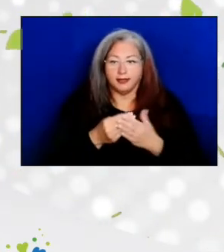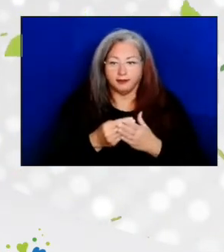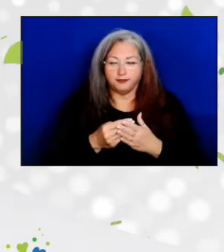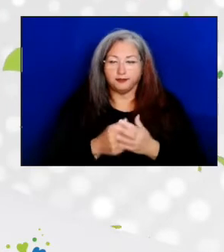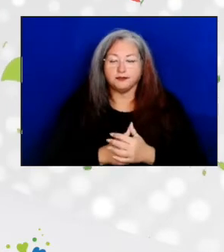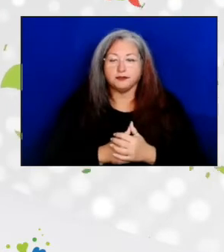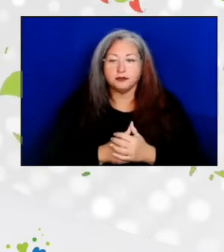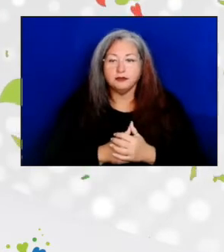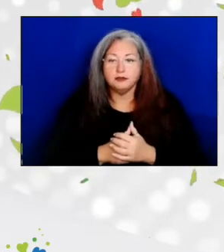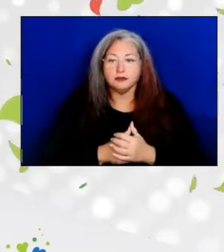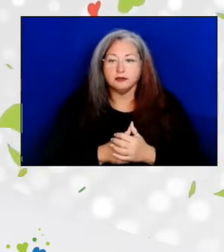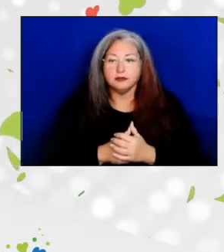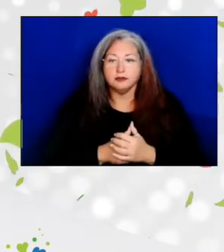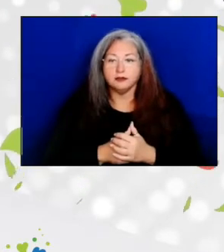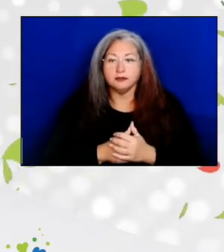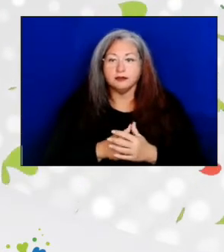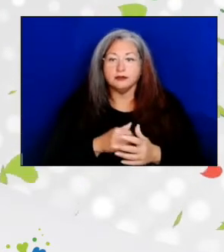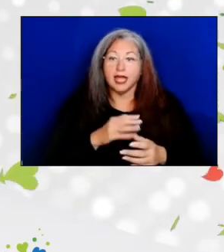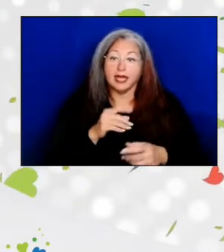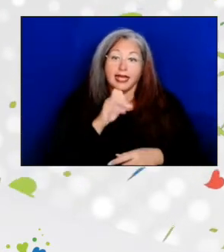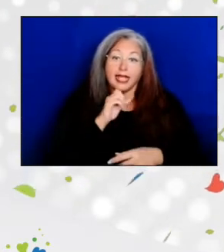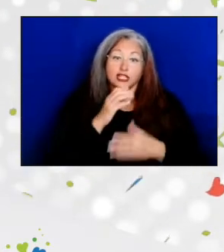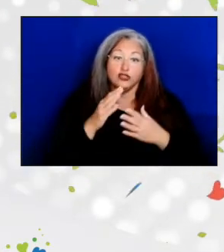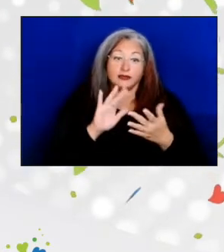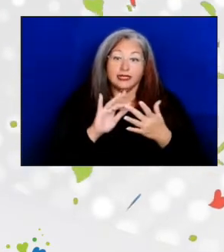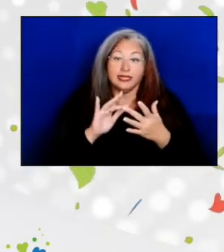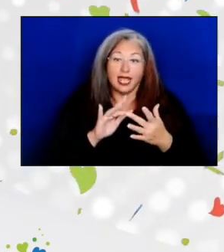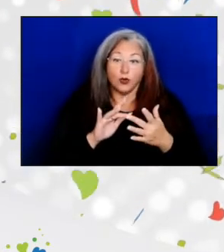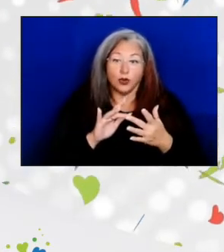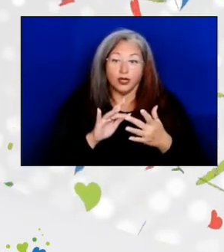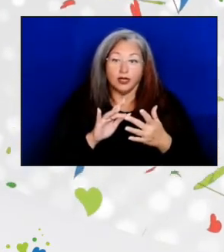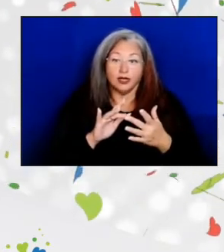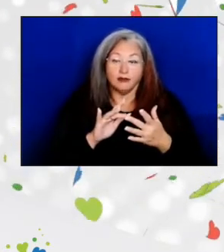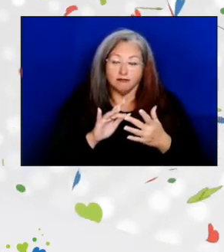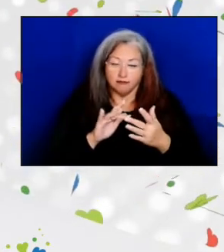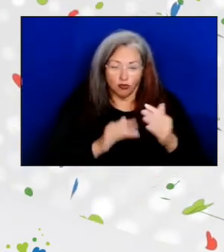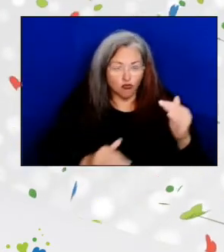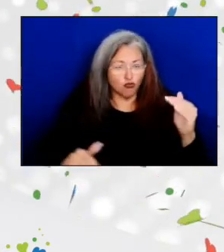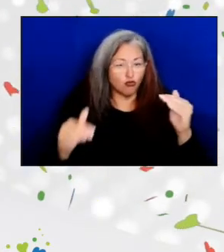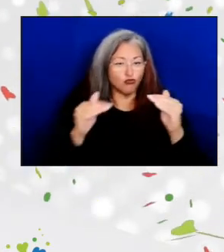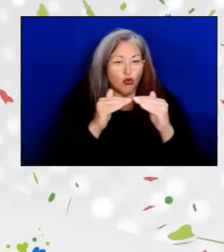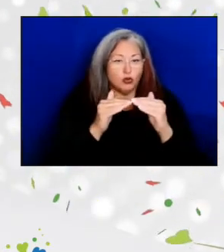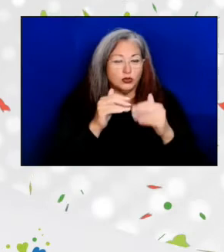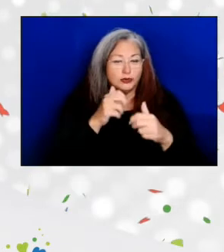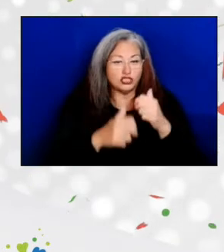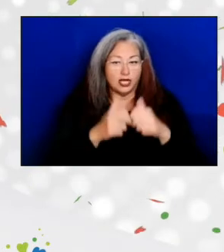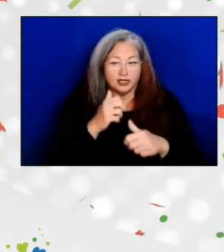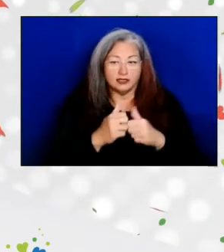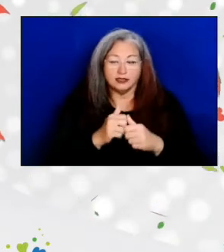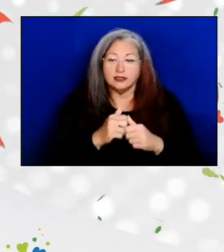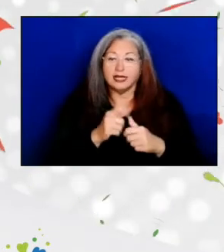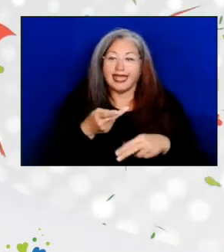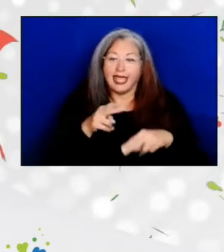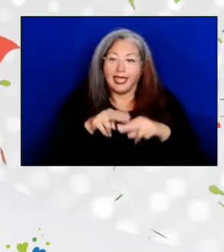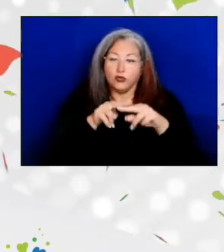And the aging services network rose to the challenge and served increasing number of older adults